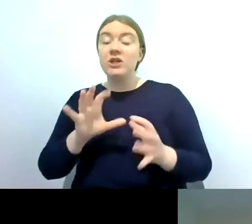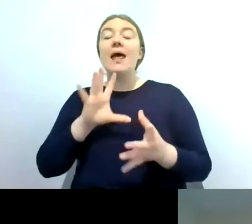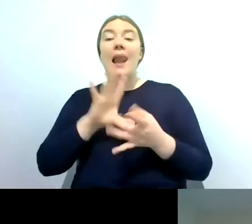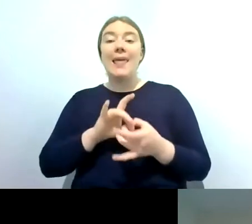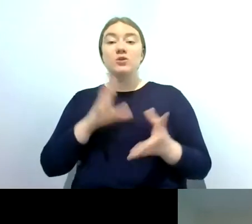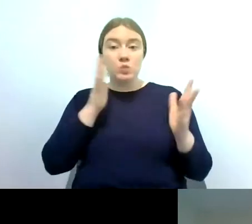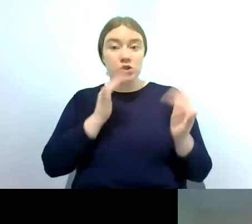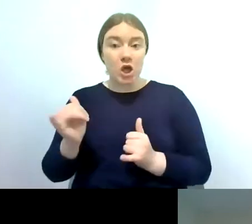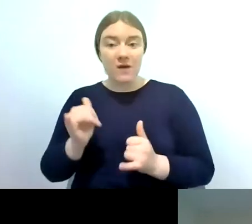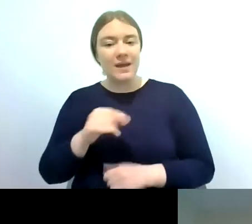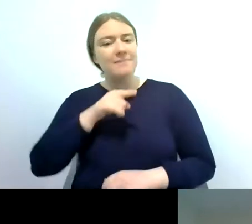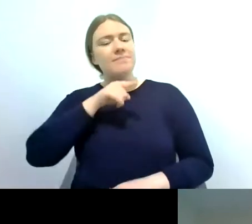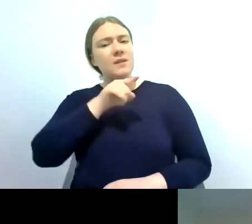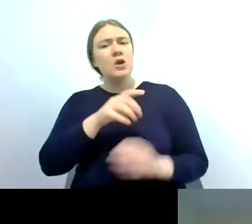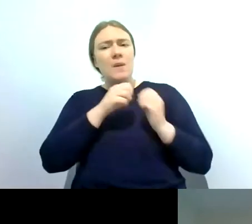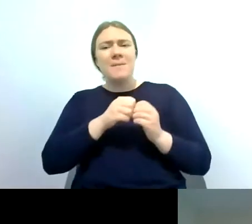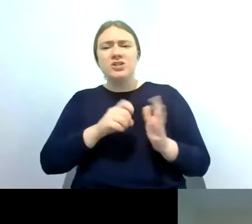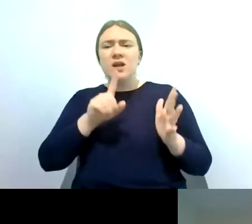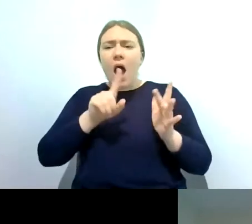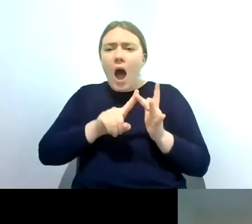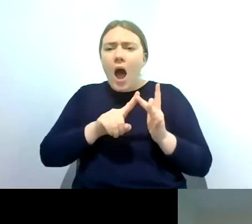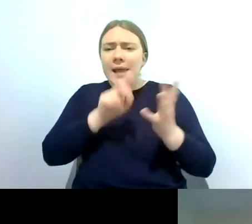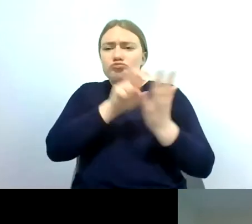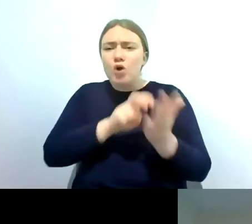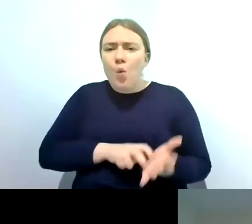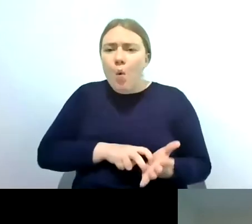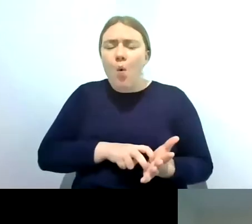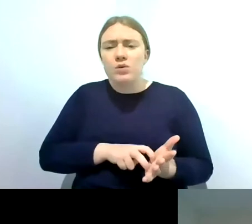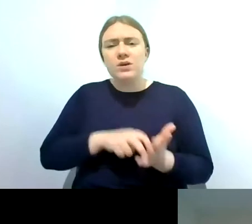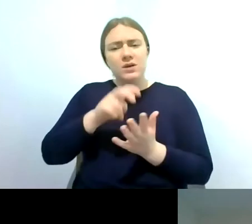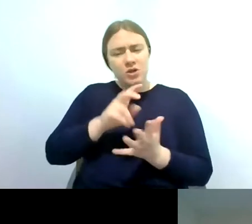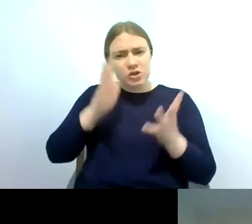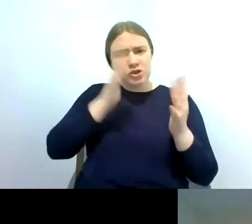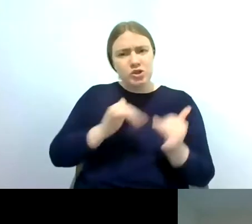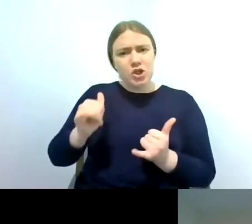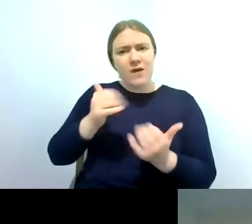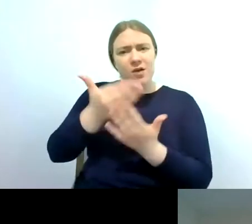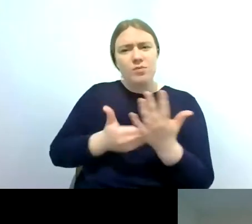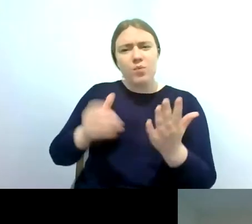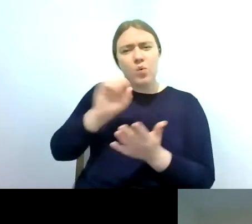irecord and sending a survey report in richard just want you to clarify does